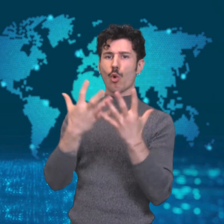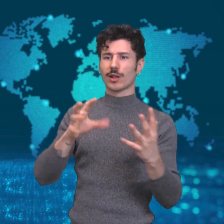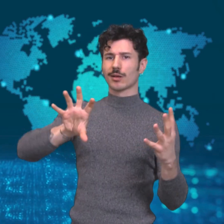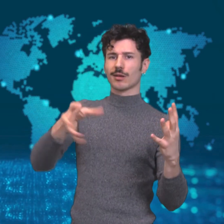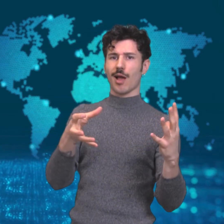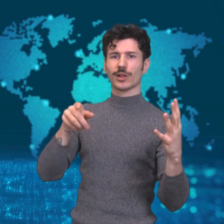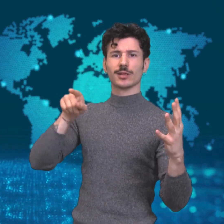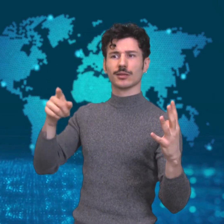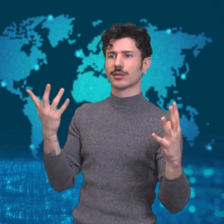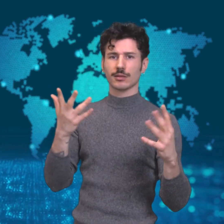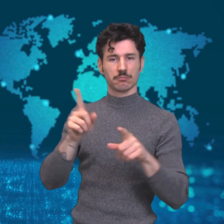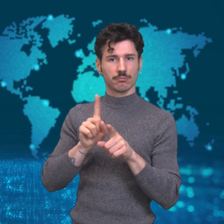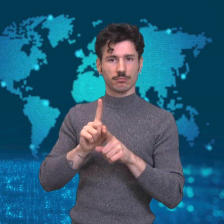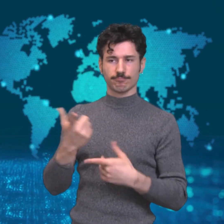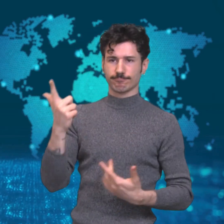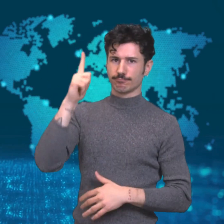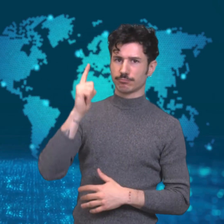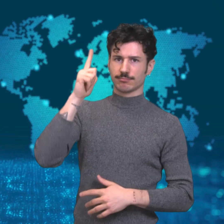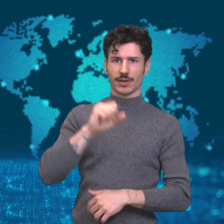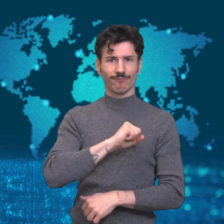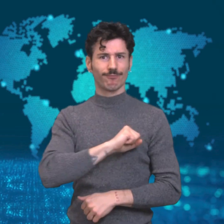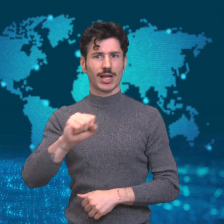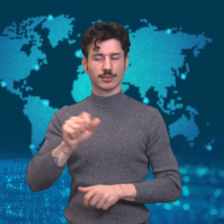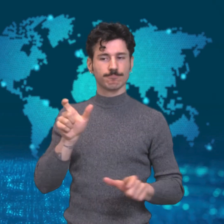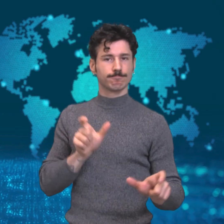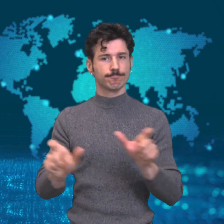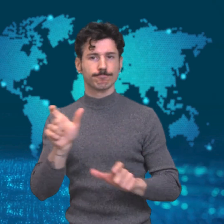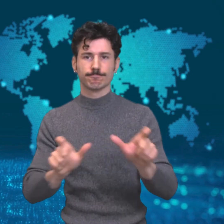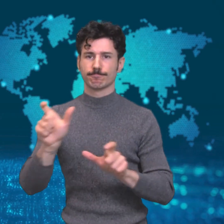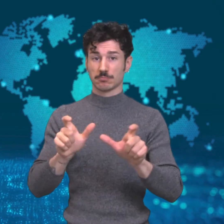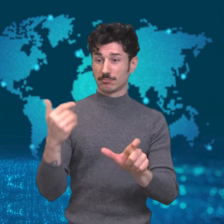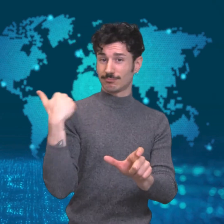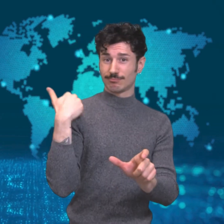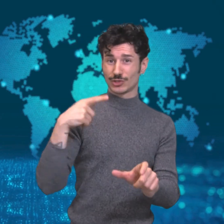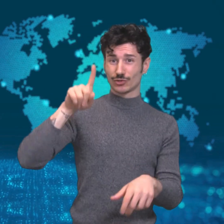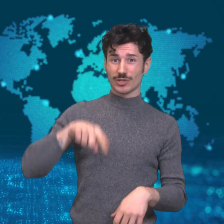action. Last January, they banned foreign tourists